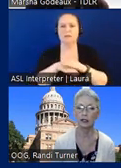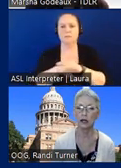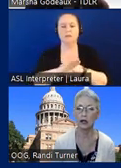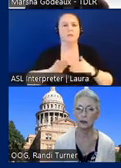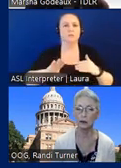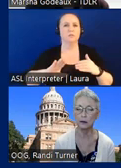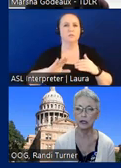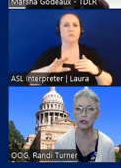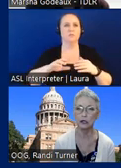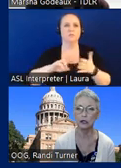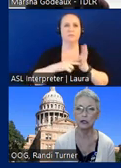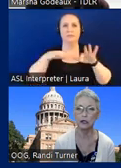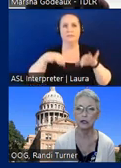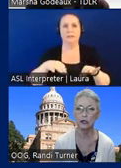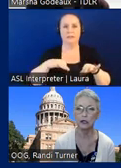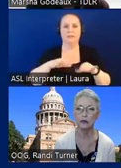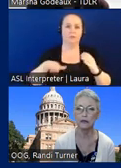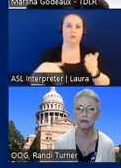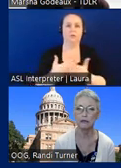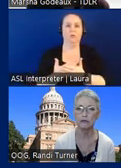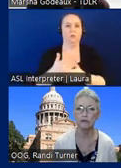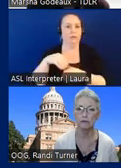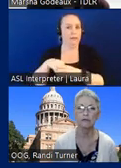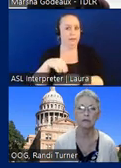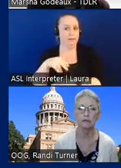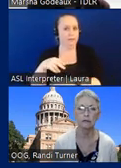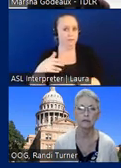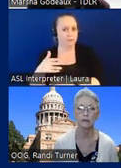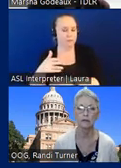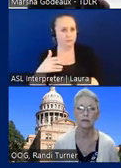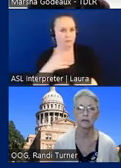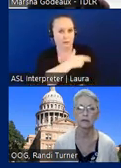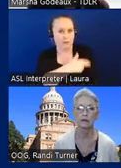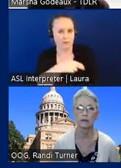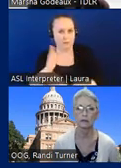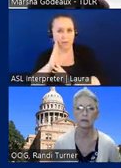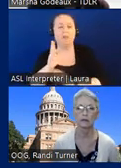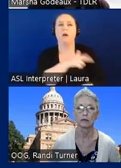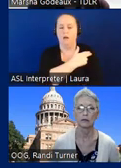In a hospital bed a hospital would be a service establishment and would be required to comply